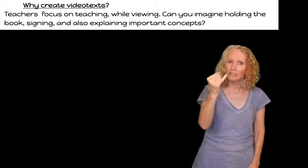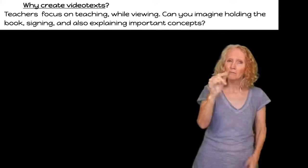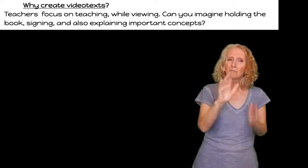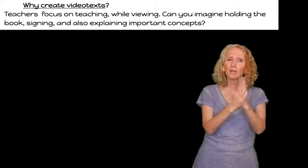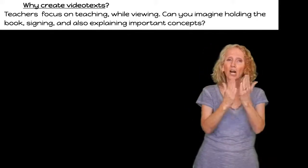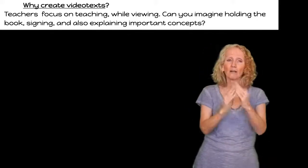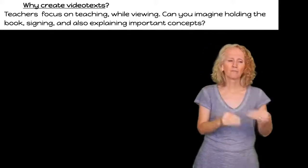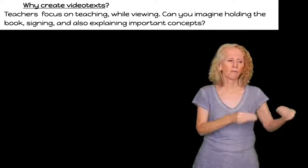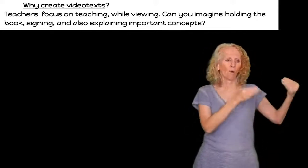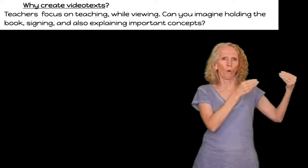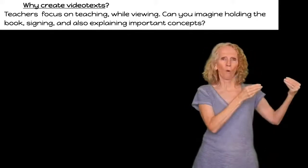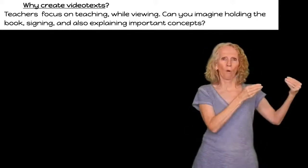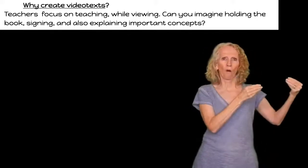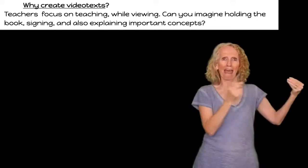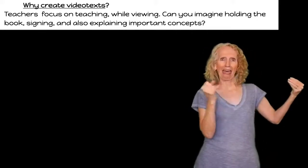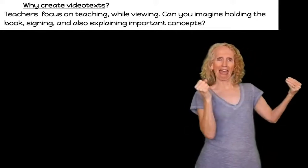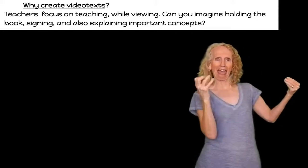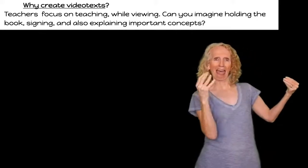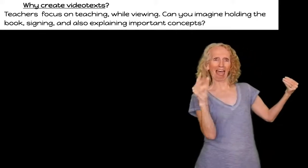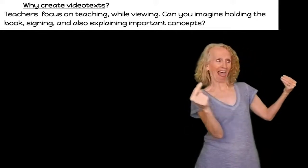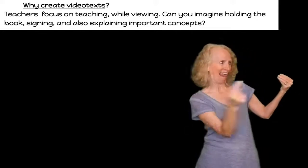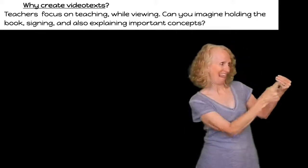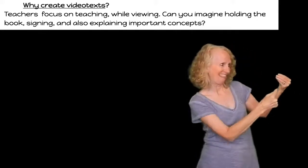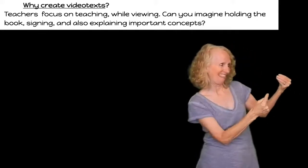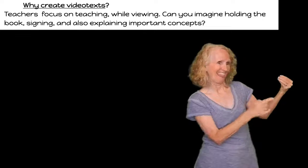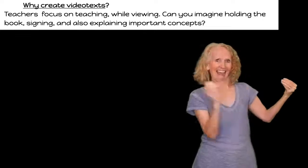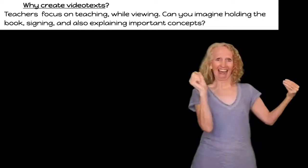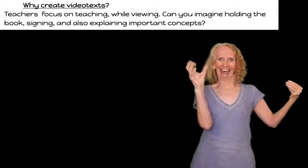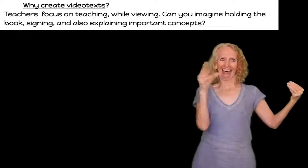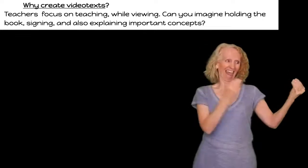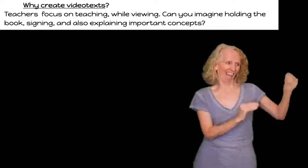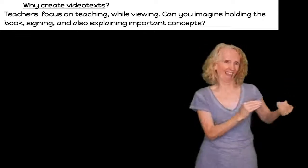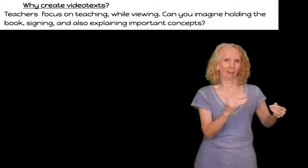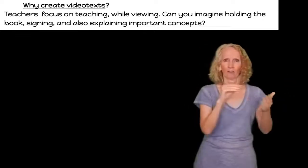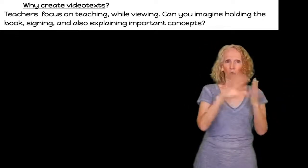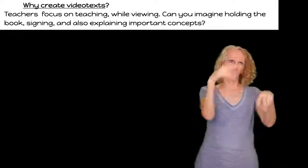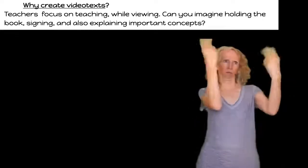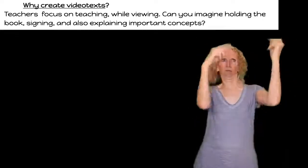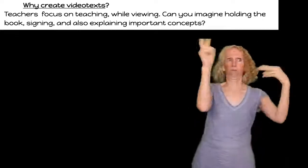can you imagine holding a book and signing and also